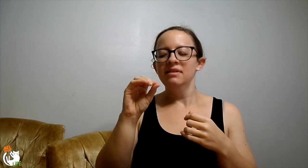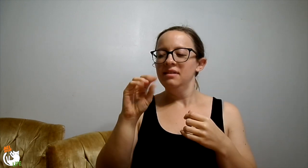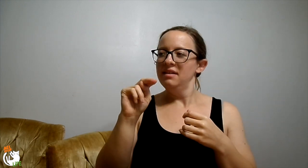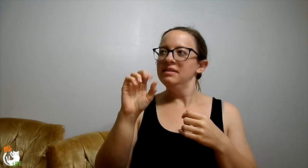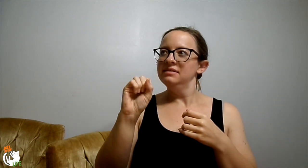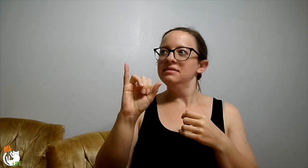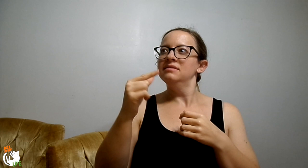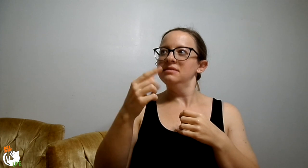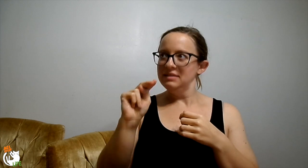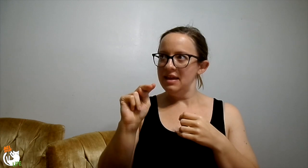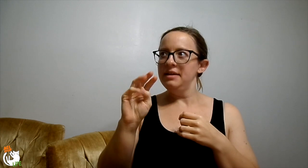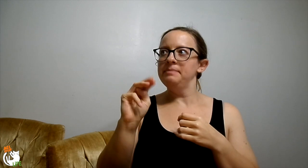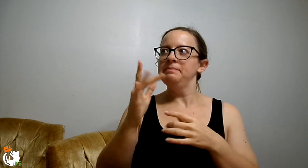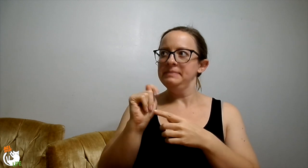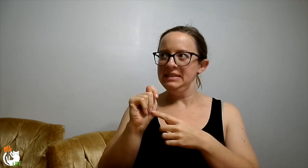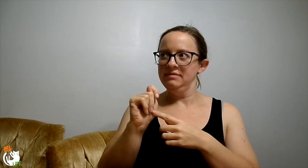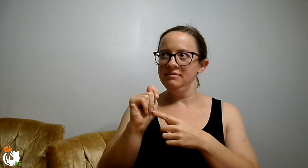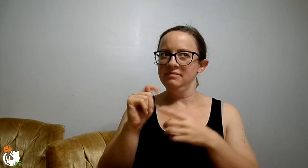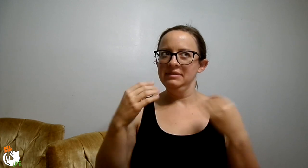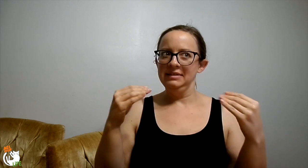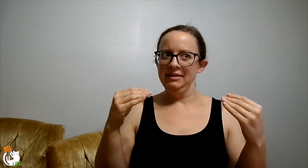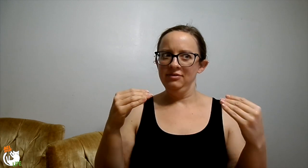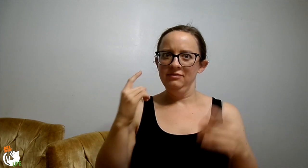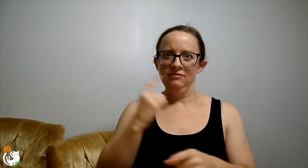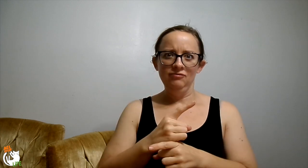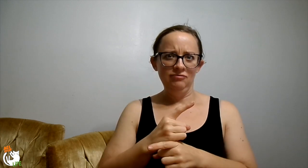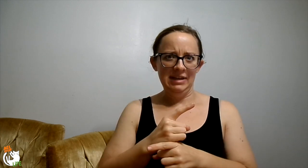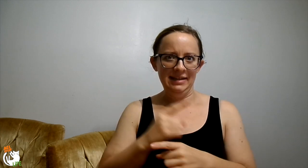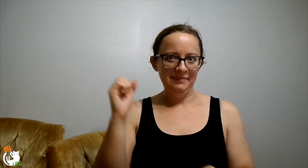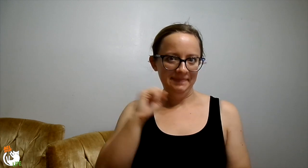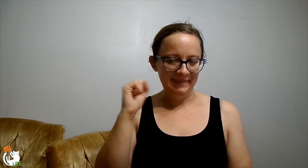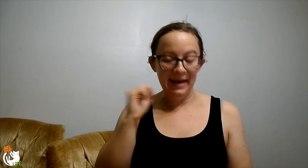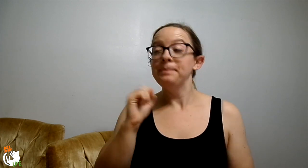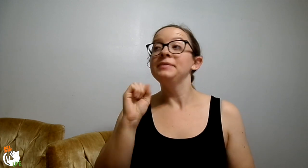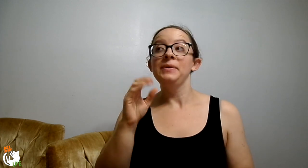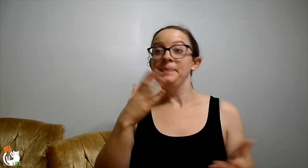That was actually a consignment sale.. yeah.